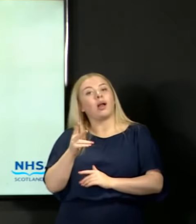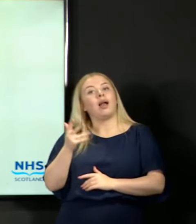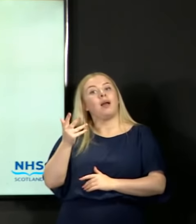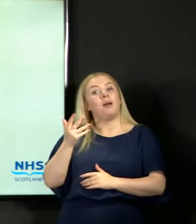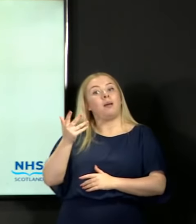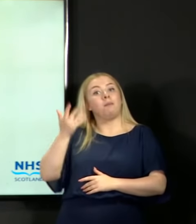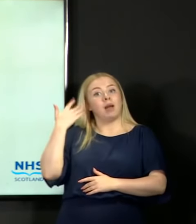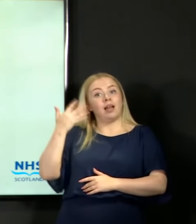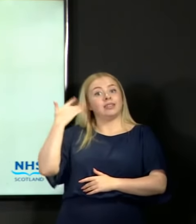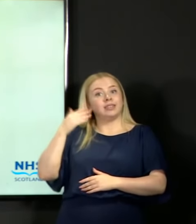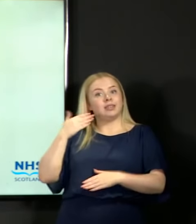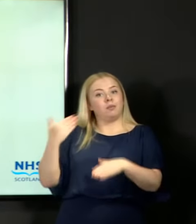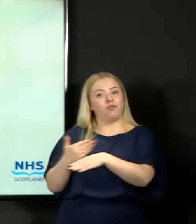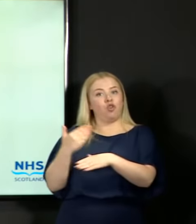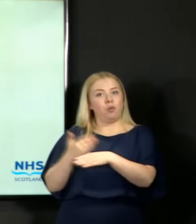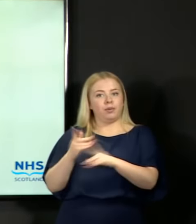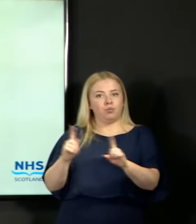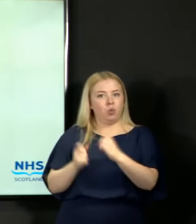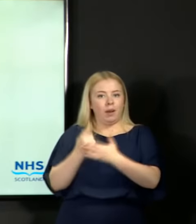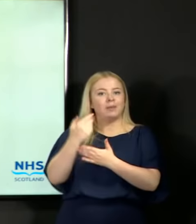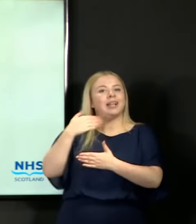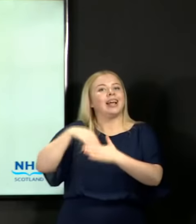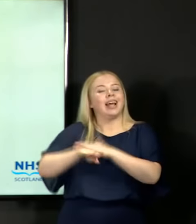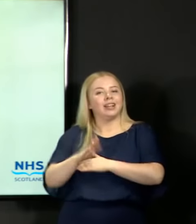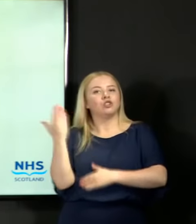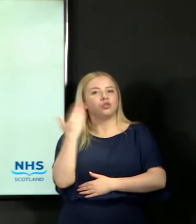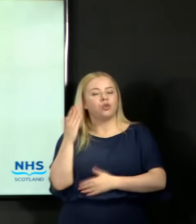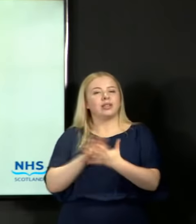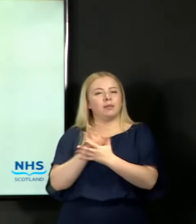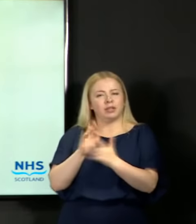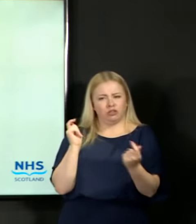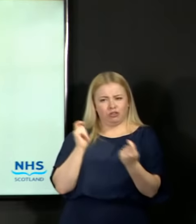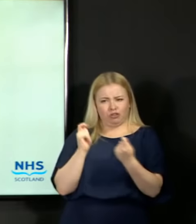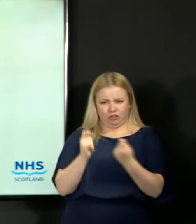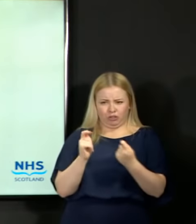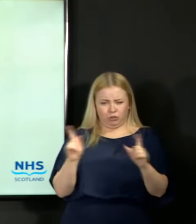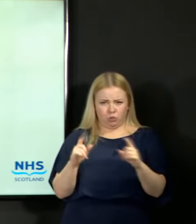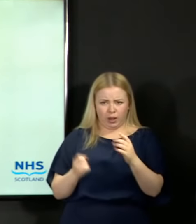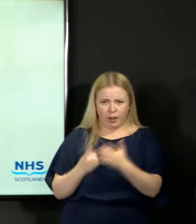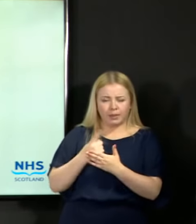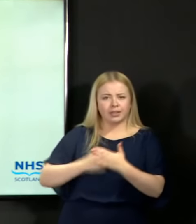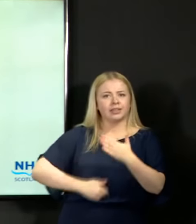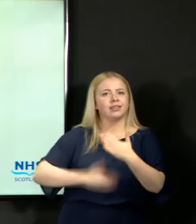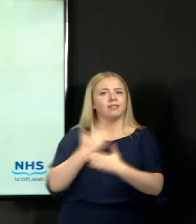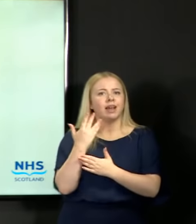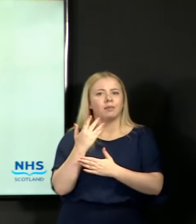So that is taken into account changes in performance in developments that have been made by individual